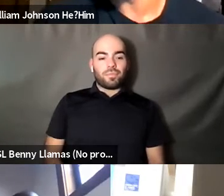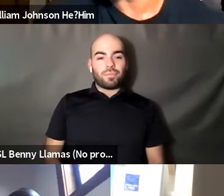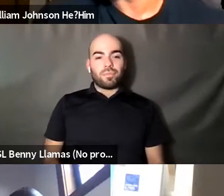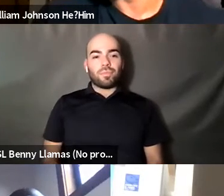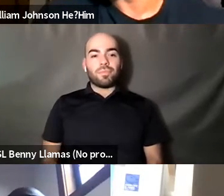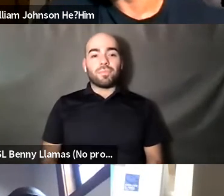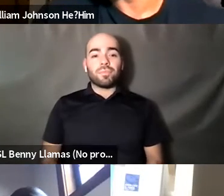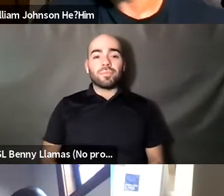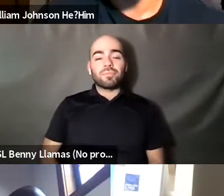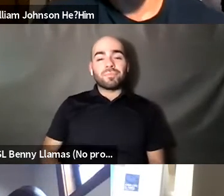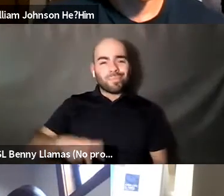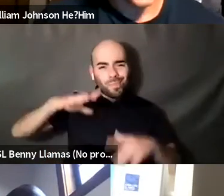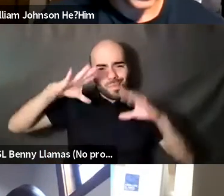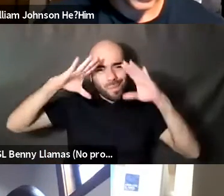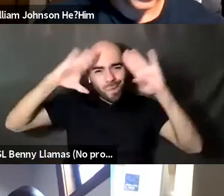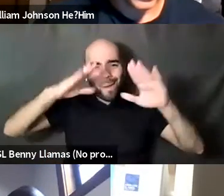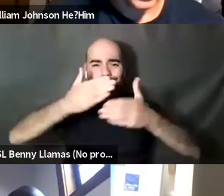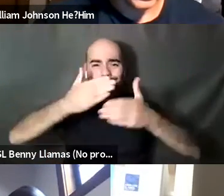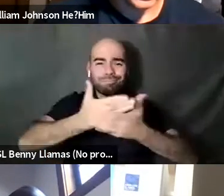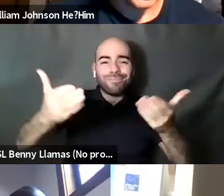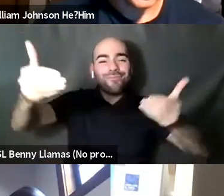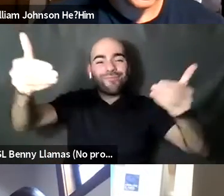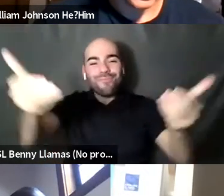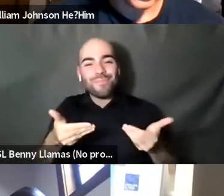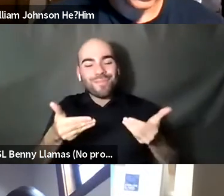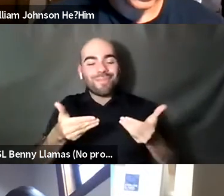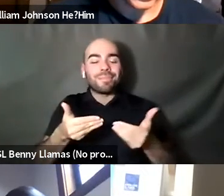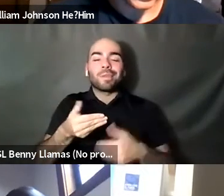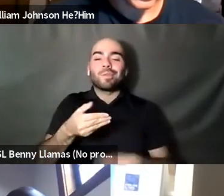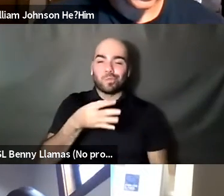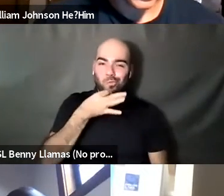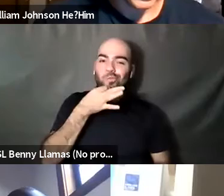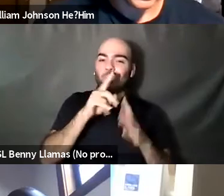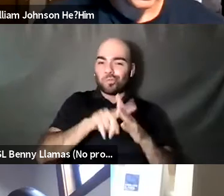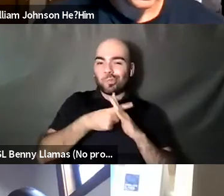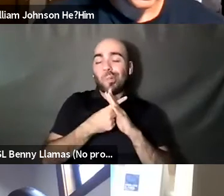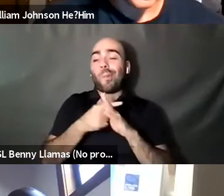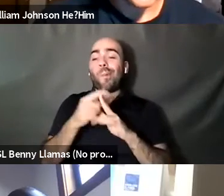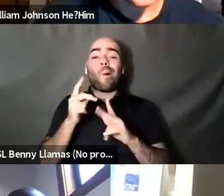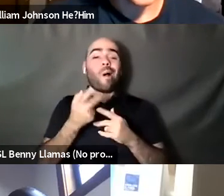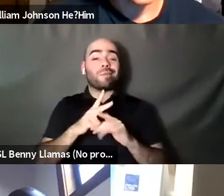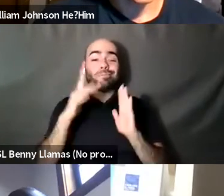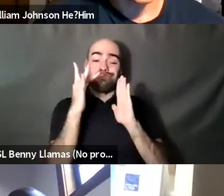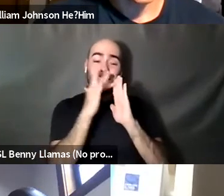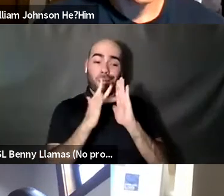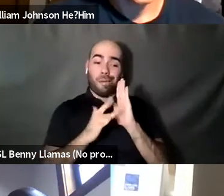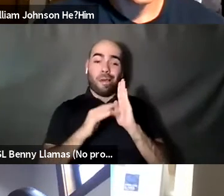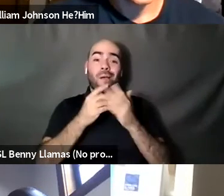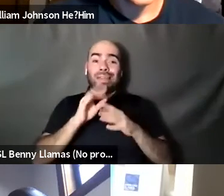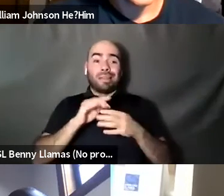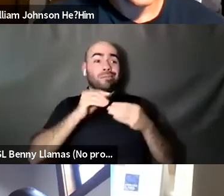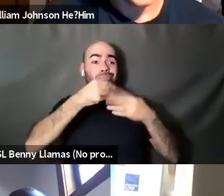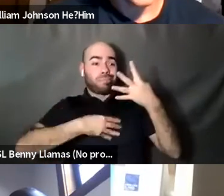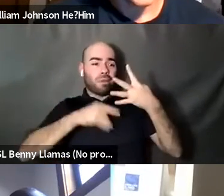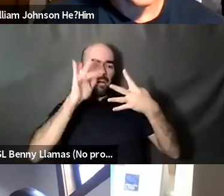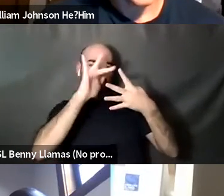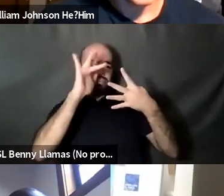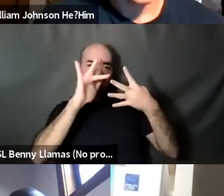Cynthia Guardado she/her: Hello everyone. Welcome. We're just waiting for all the attendees to populate in just give us a few minutes before we start.